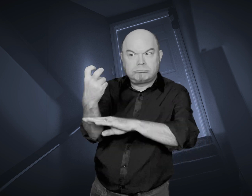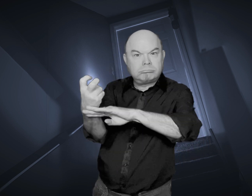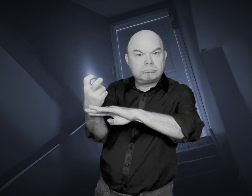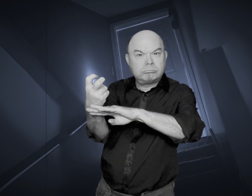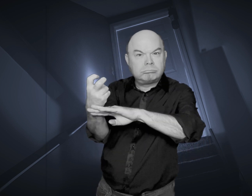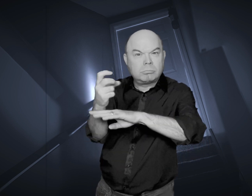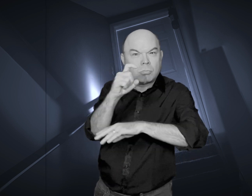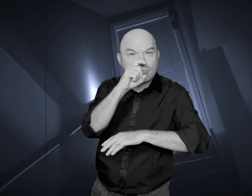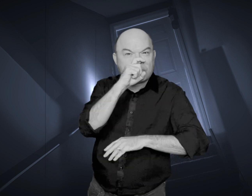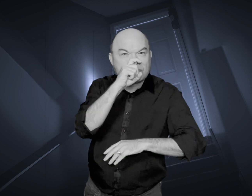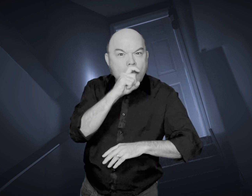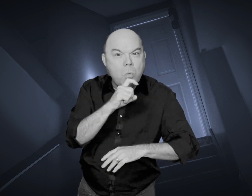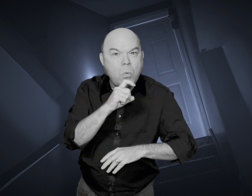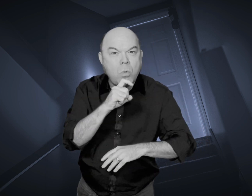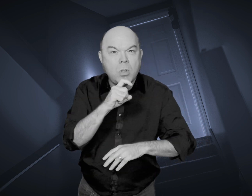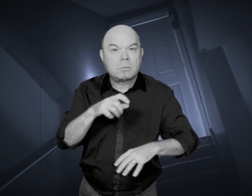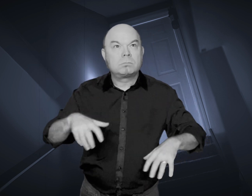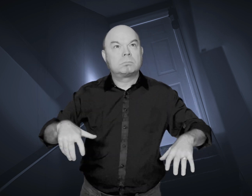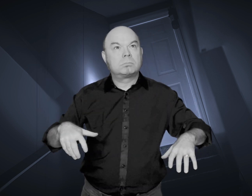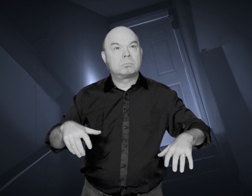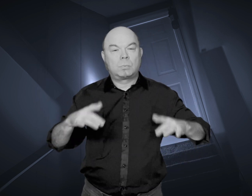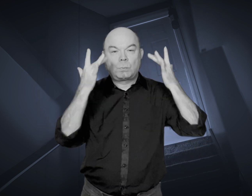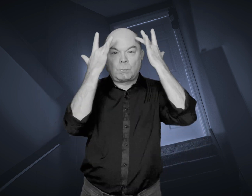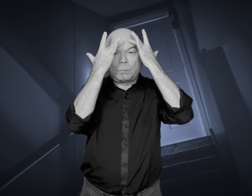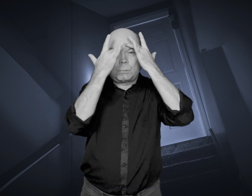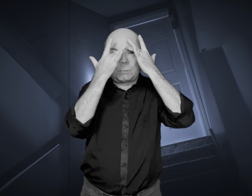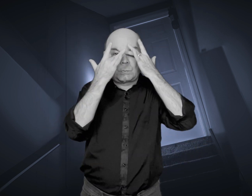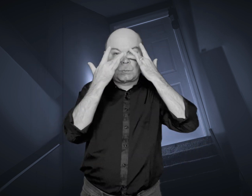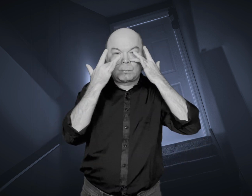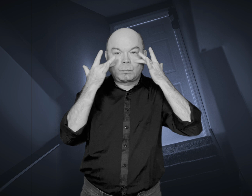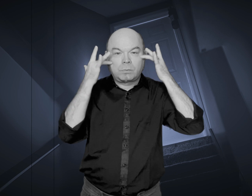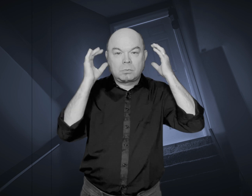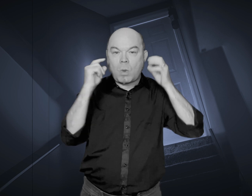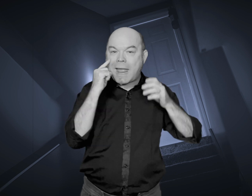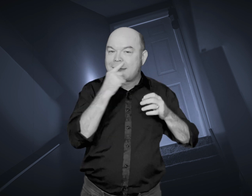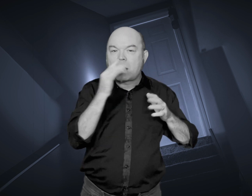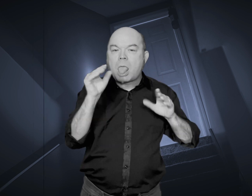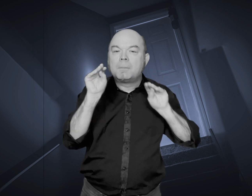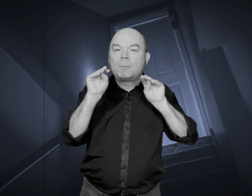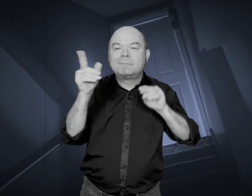one doll, for example, sat on a table with empty eye sockets where eyeballs were meant to be placed.